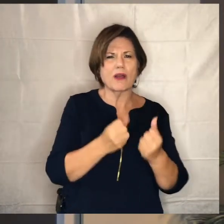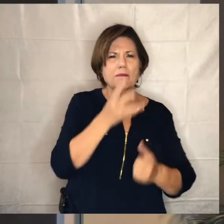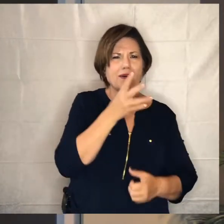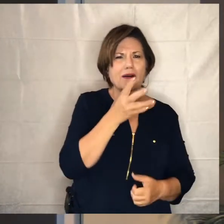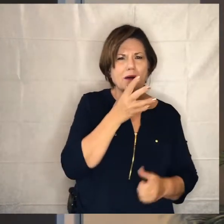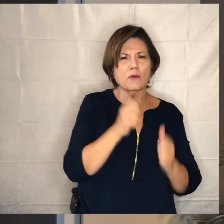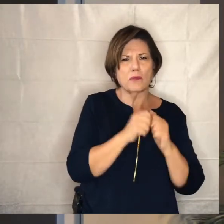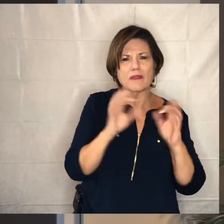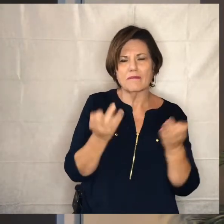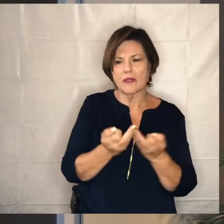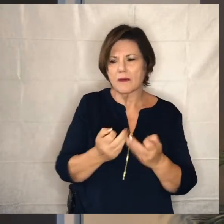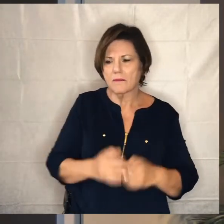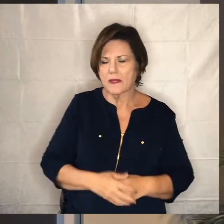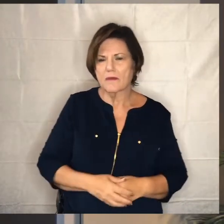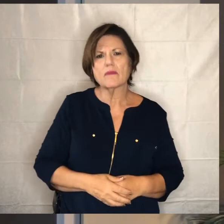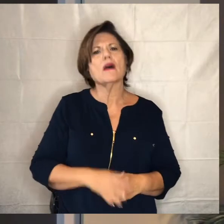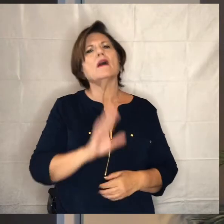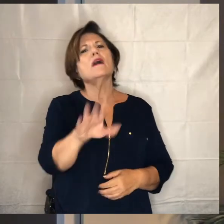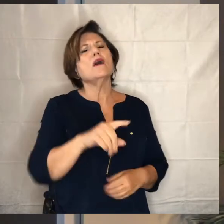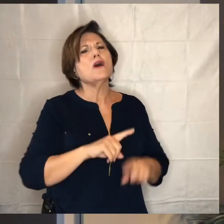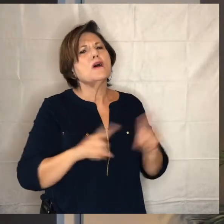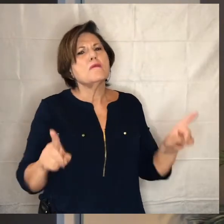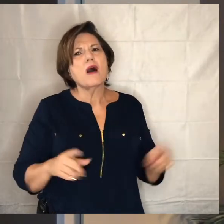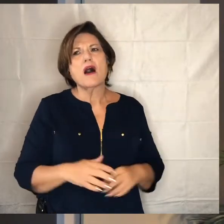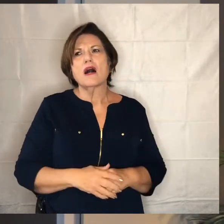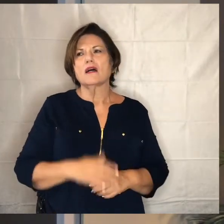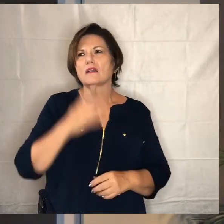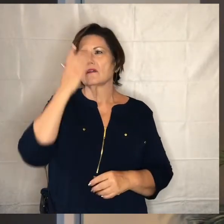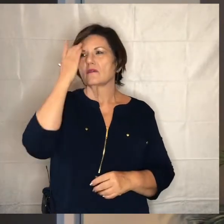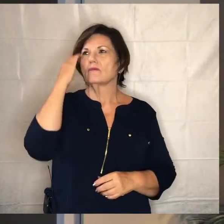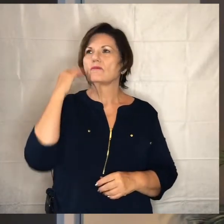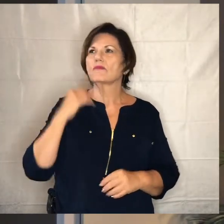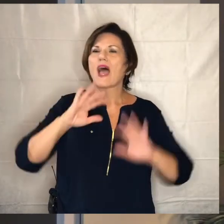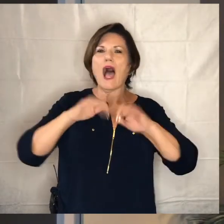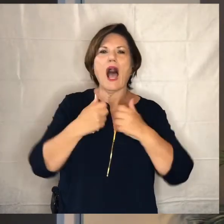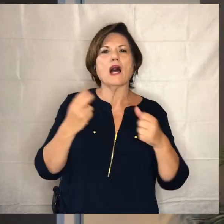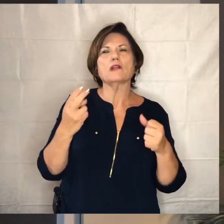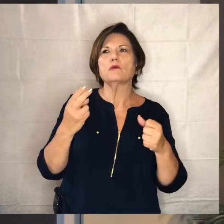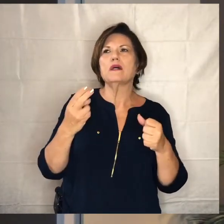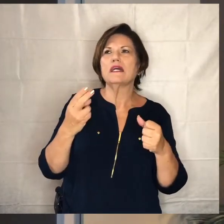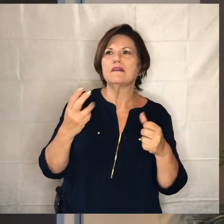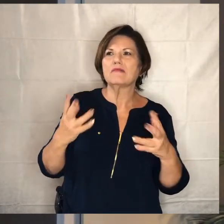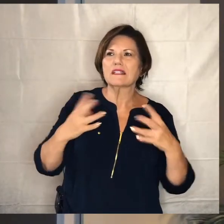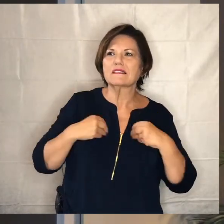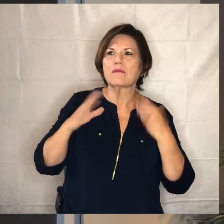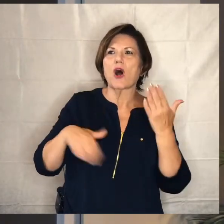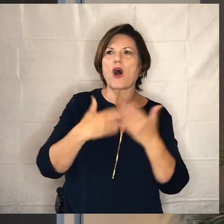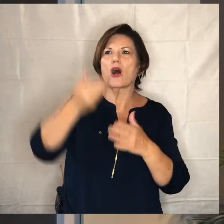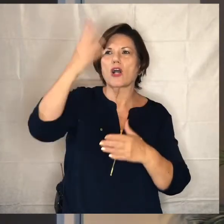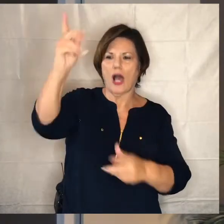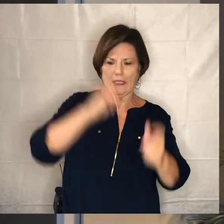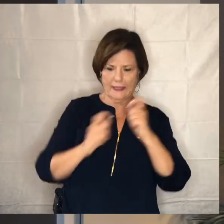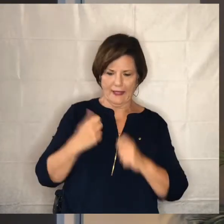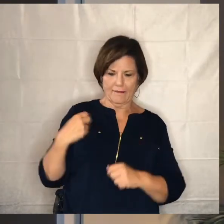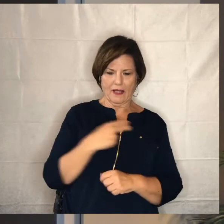take all that god has given us and leverage it for the kingdom goddess god has led us to live in a